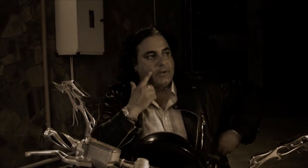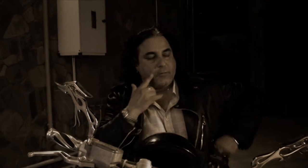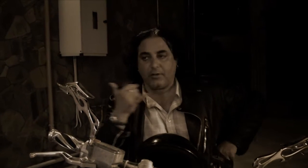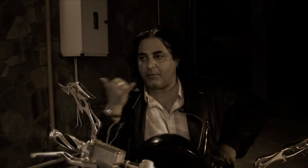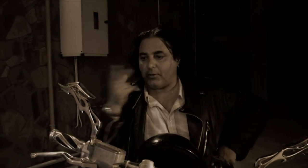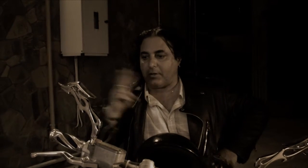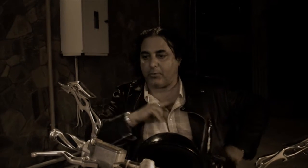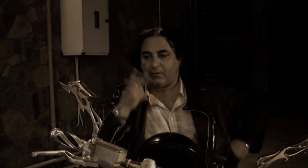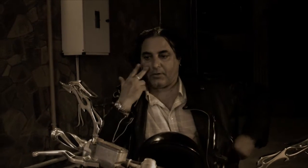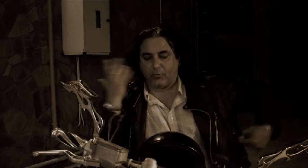let's see if he answered on the telephone